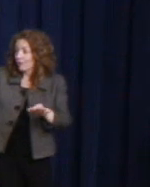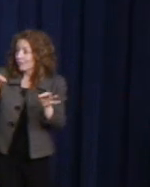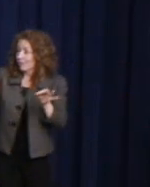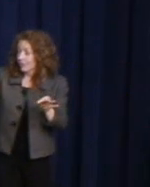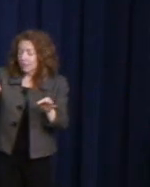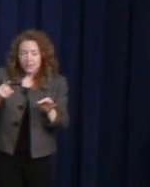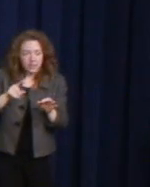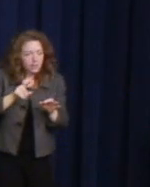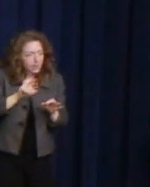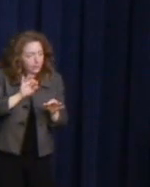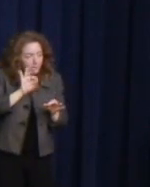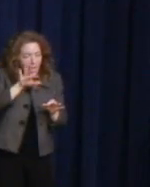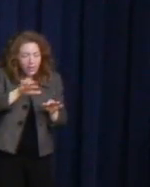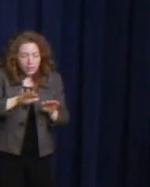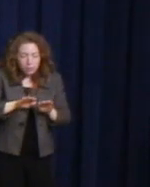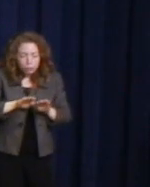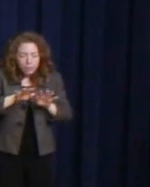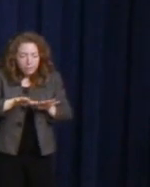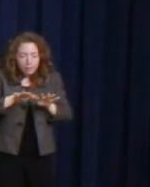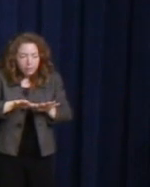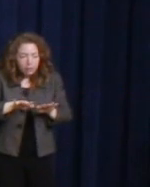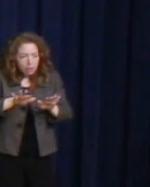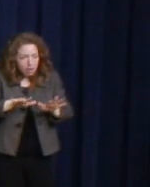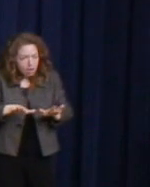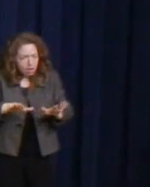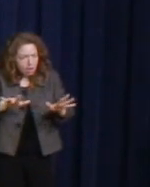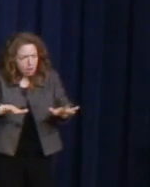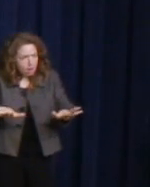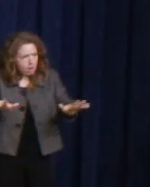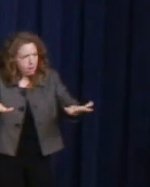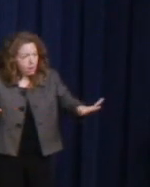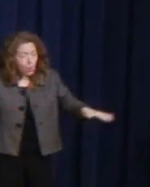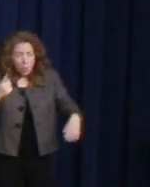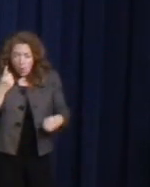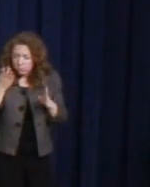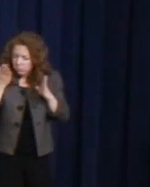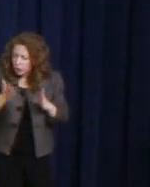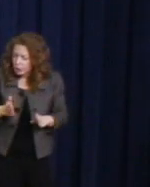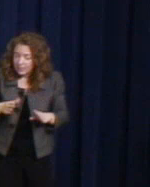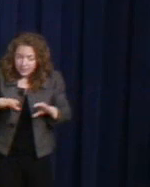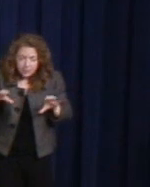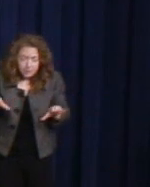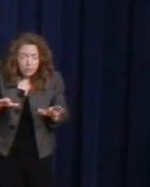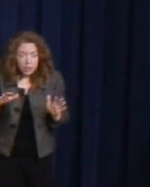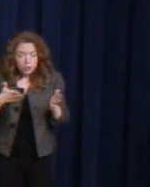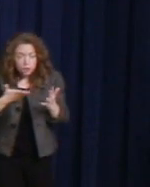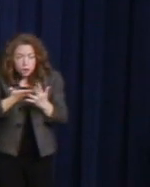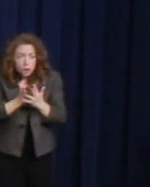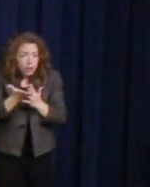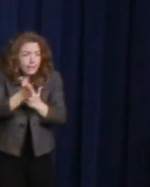can create; letters that remind me of and make clear just how much progress